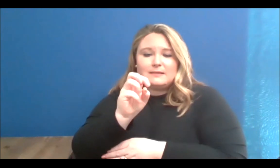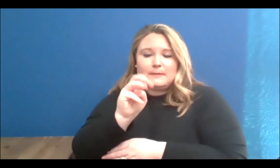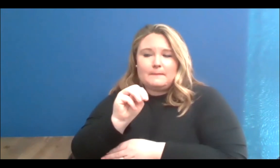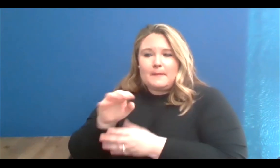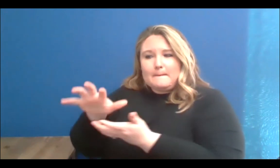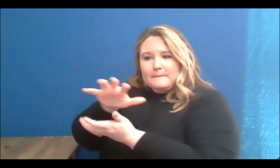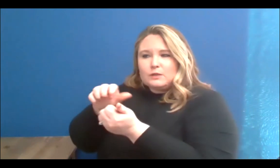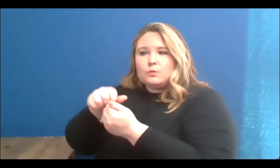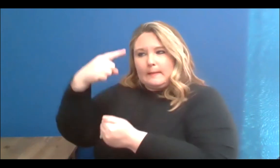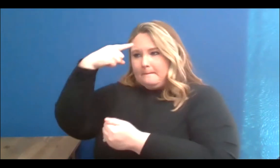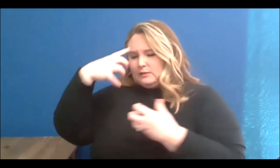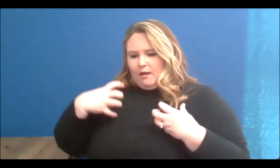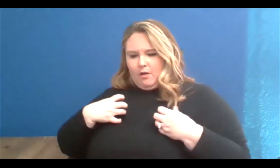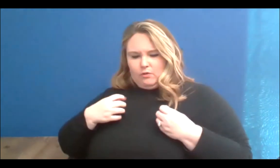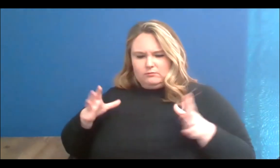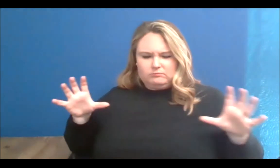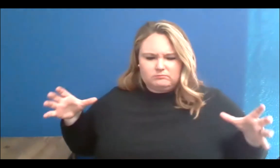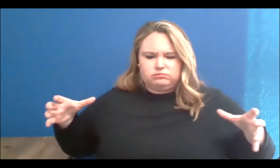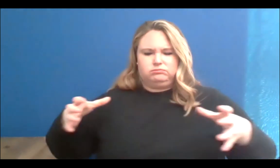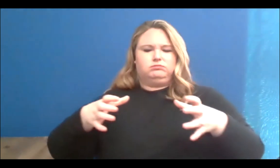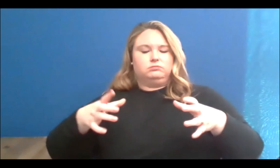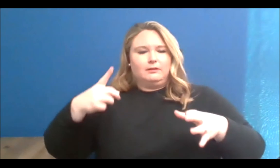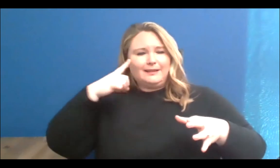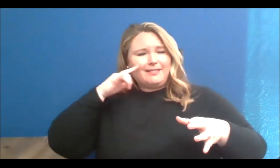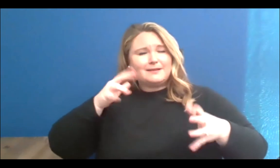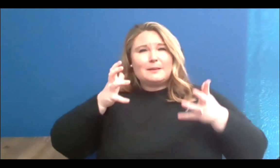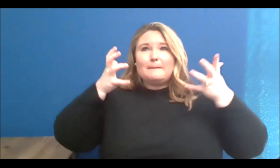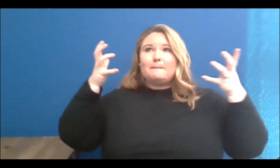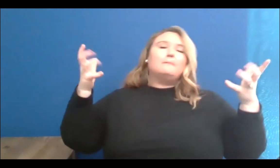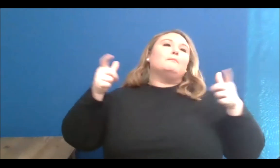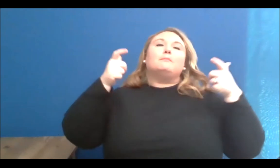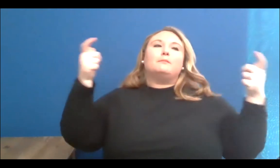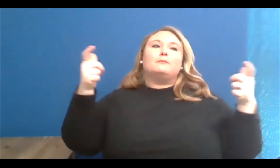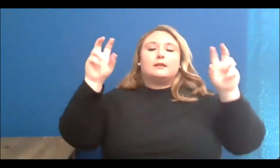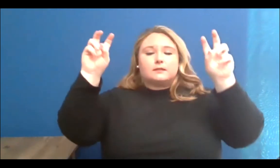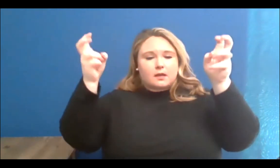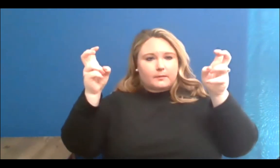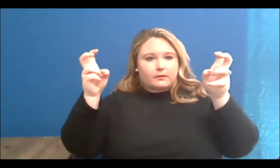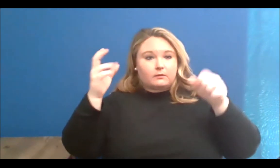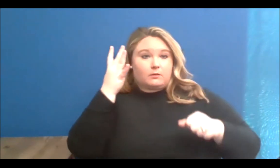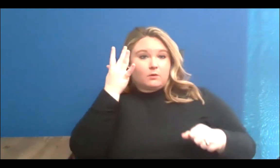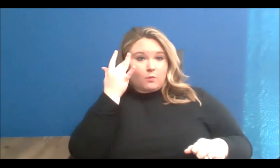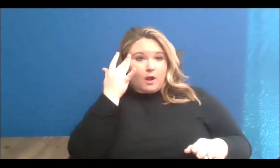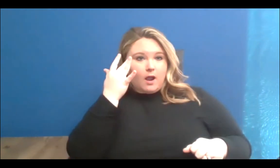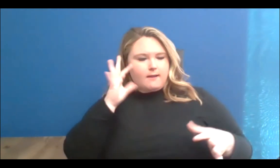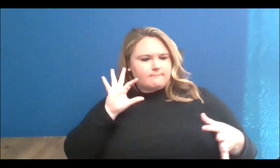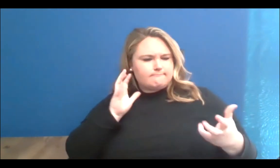This is such a big topic because it touches the personal, the relational